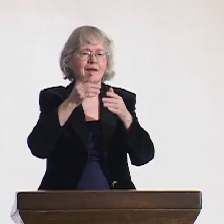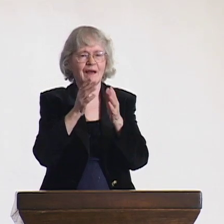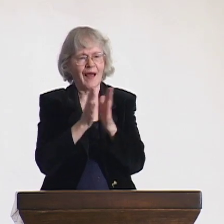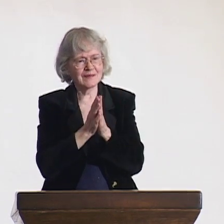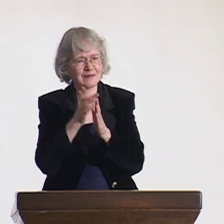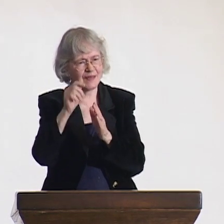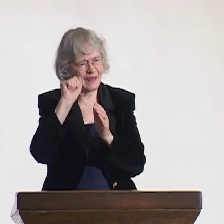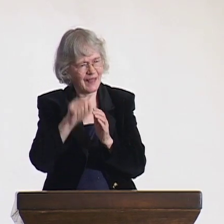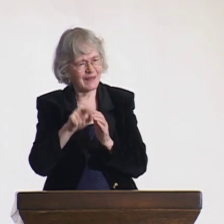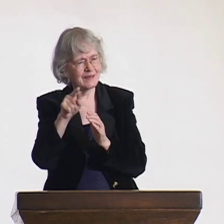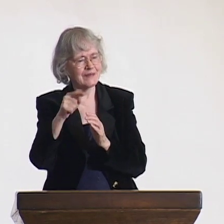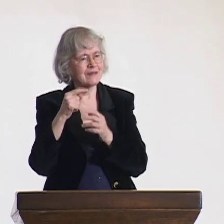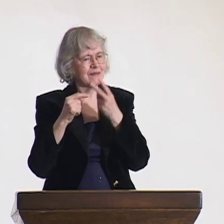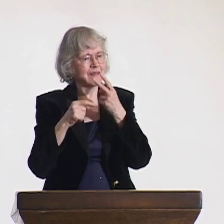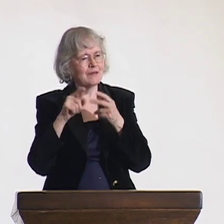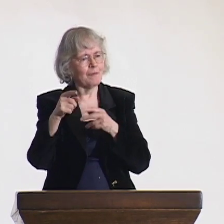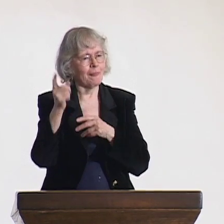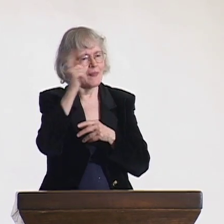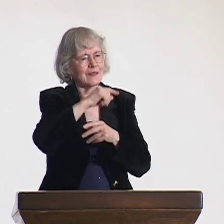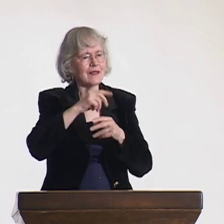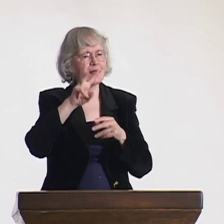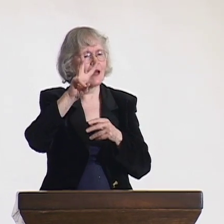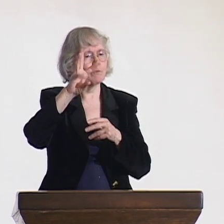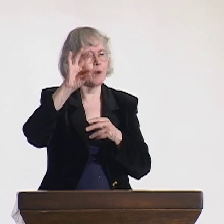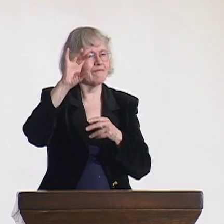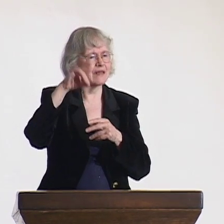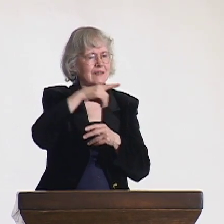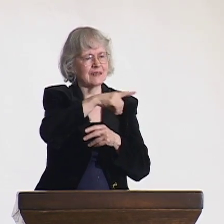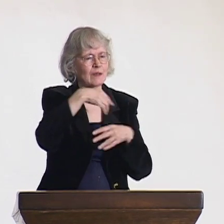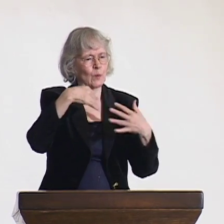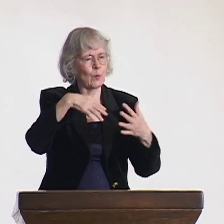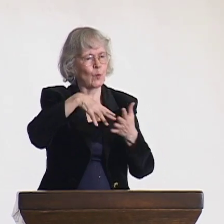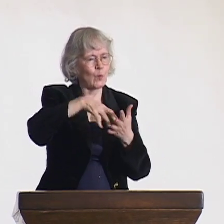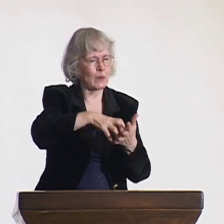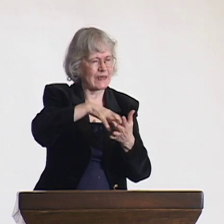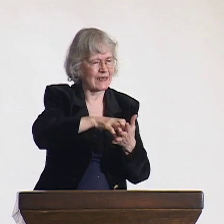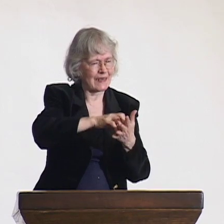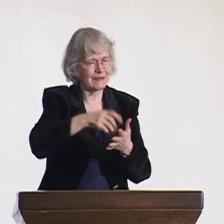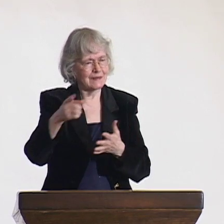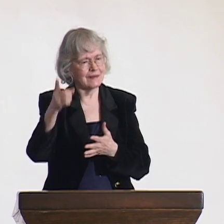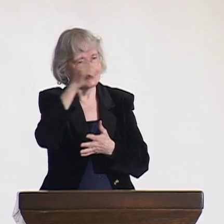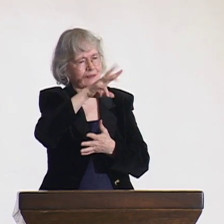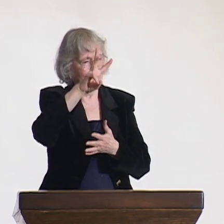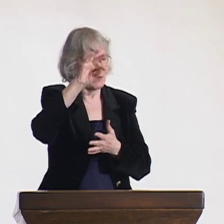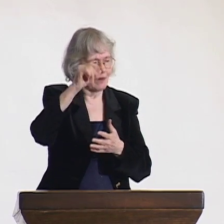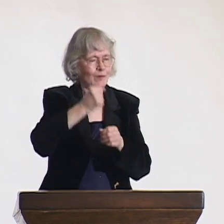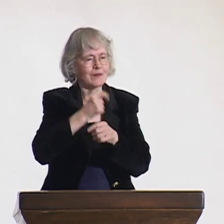a better place for the deaf and hard-of-hearing people throughout the world. I enjoyed solving problems